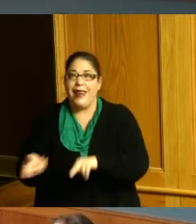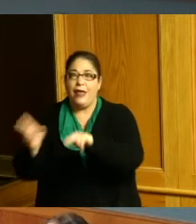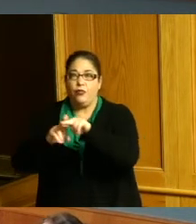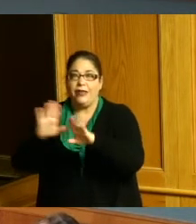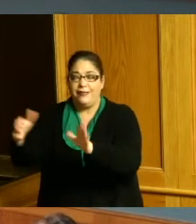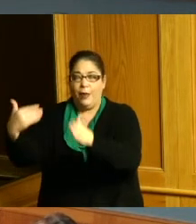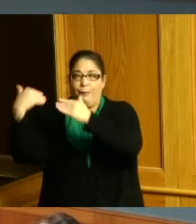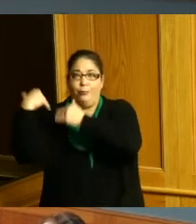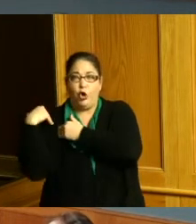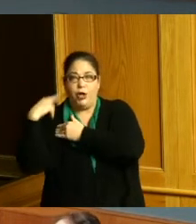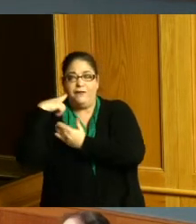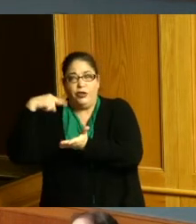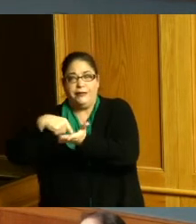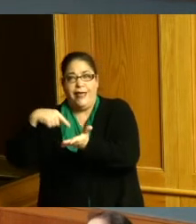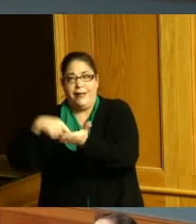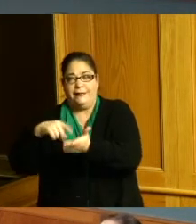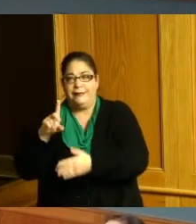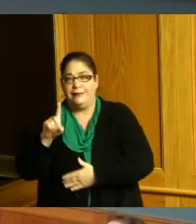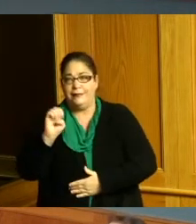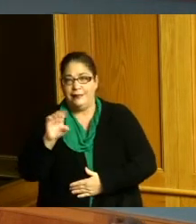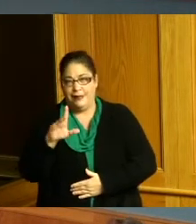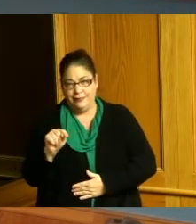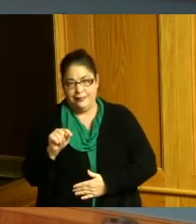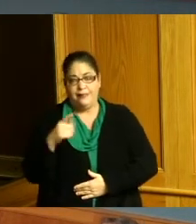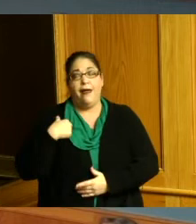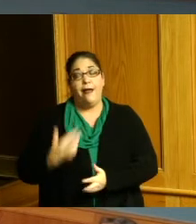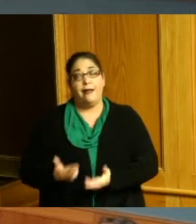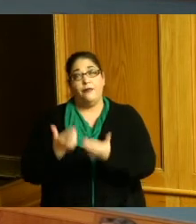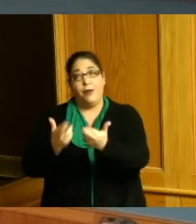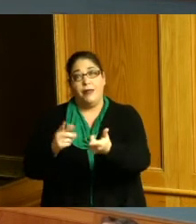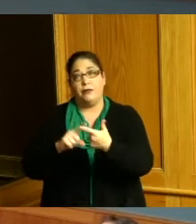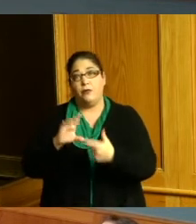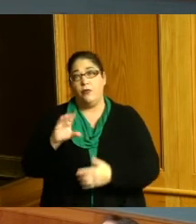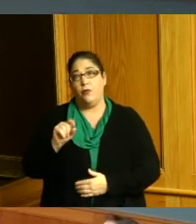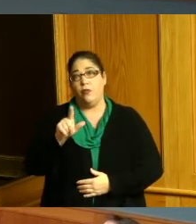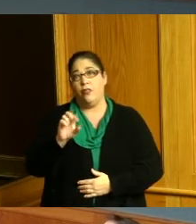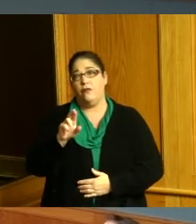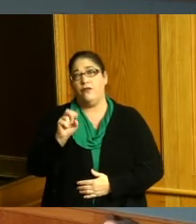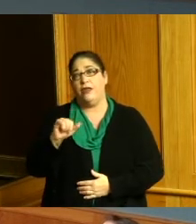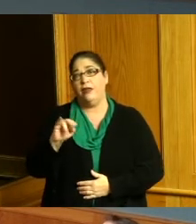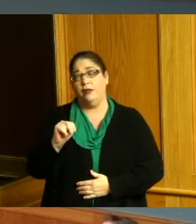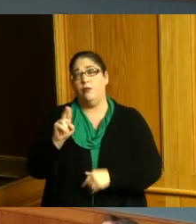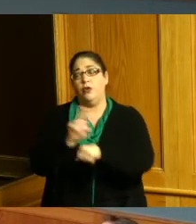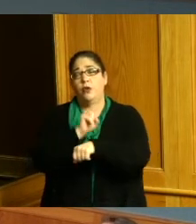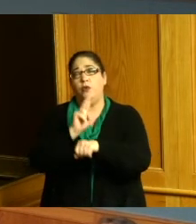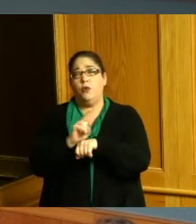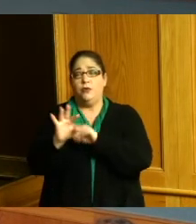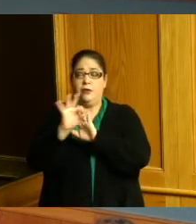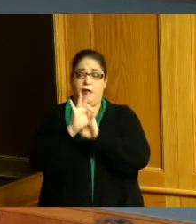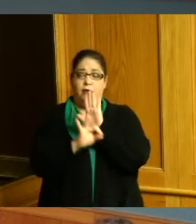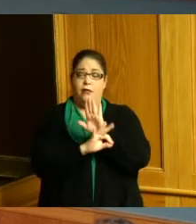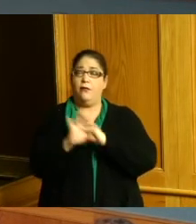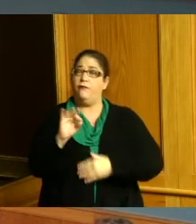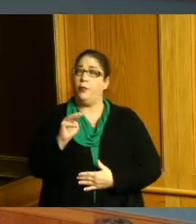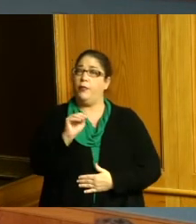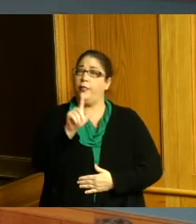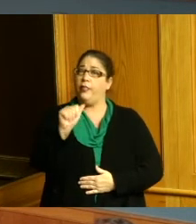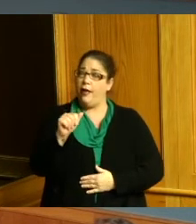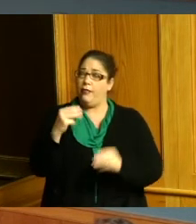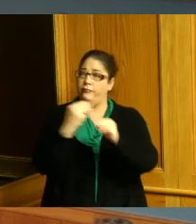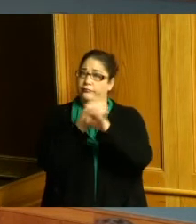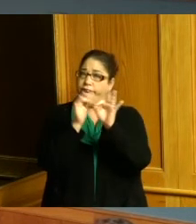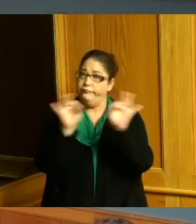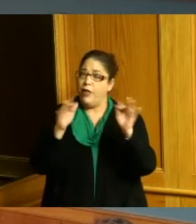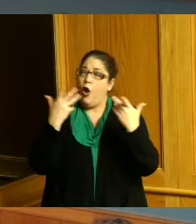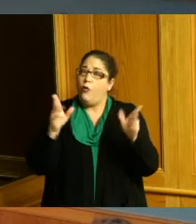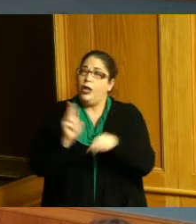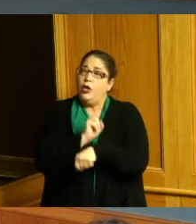I suggested to them that we use a formula already used in real estate taxes where we